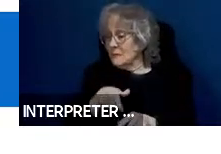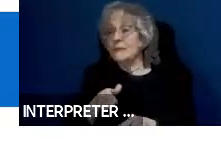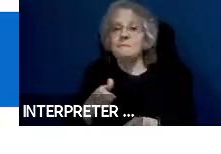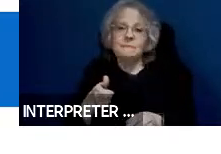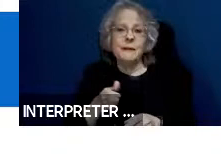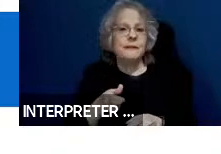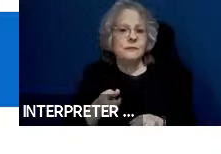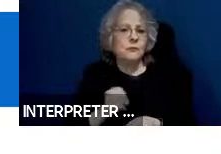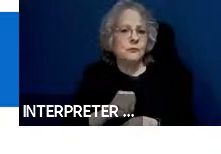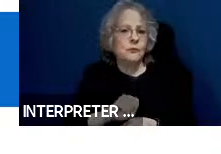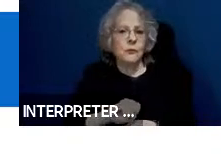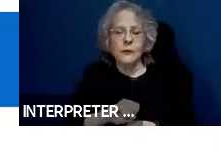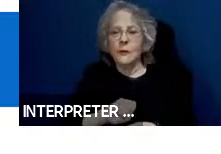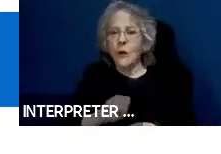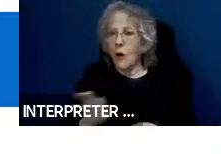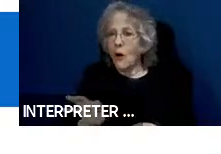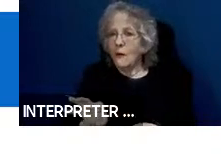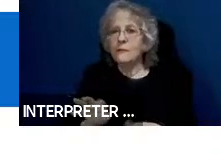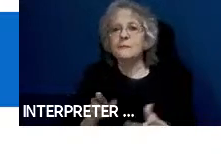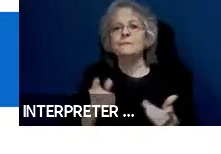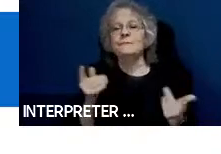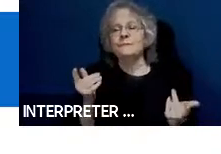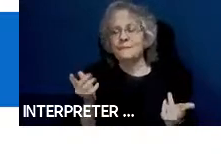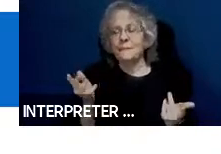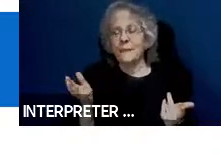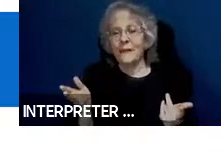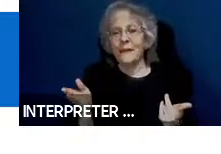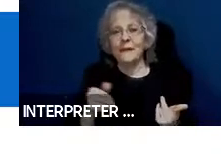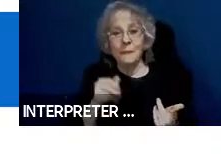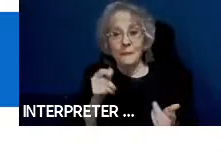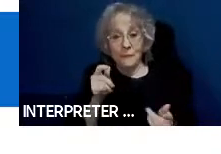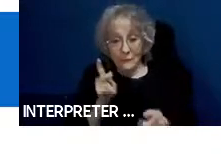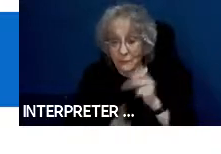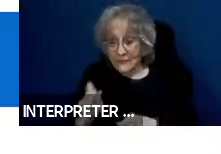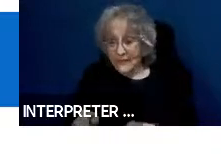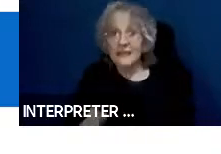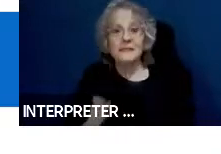Some day we could have full natural language sufficiently intelligent artificial driver,